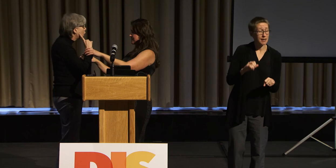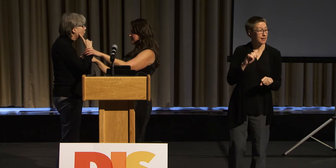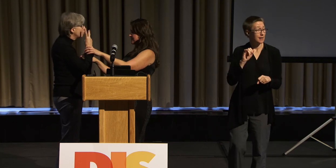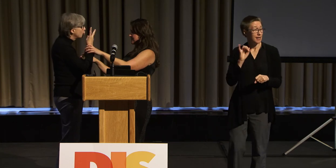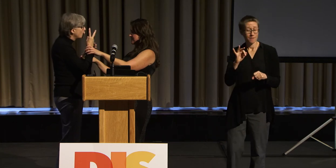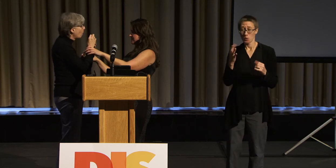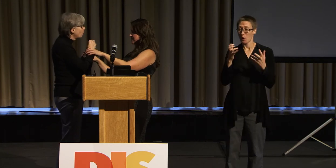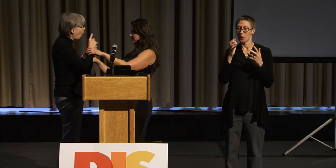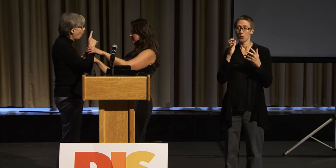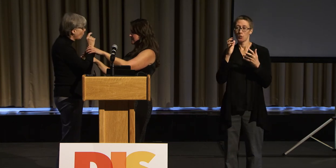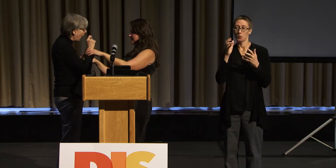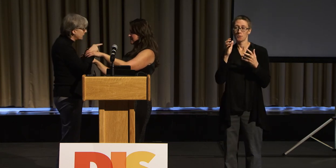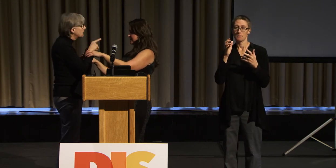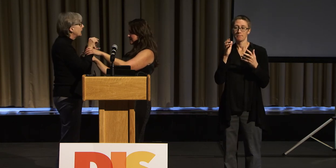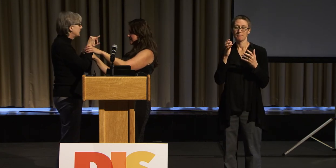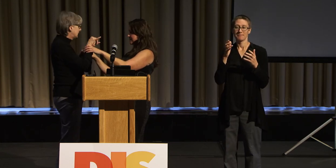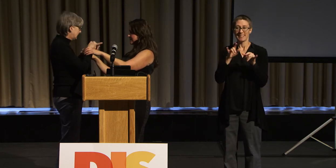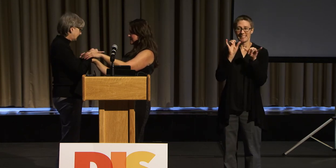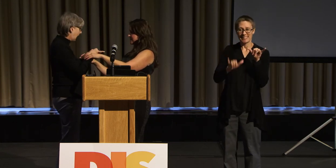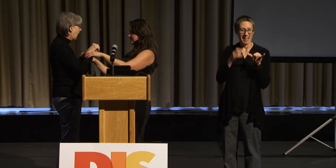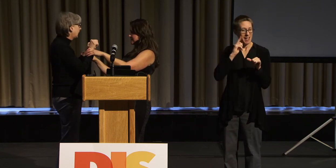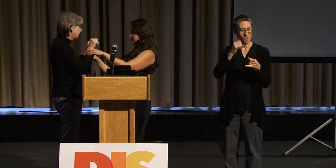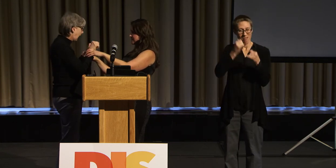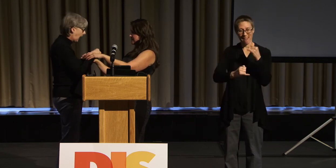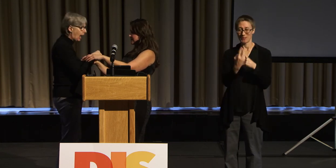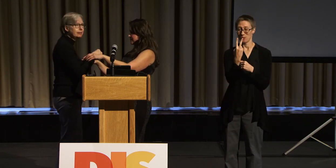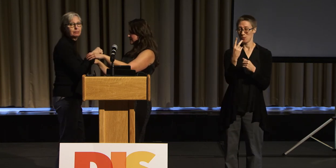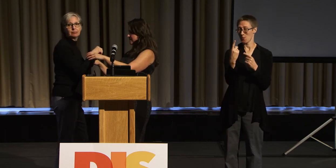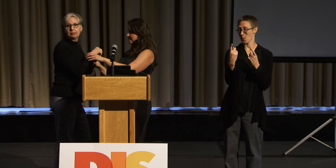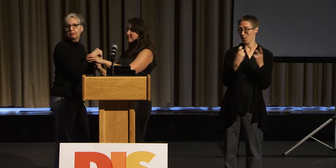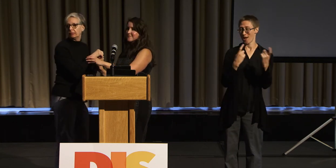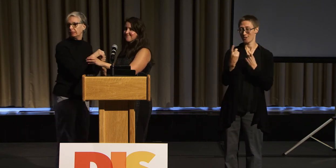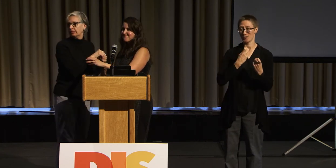questions can go ahead ..